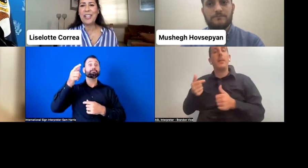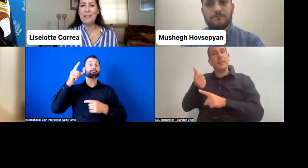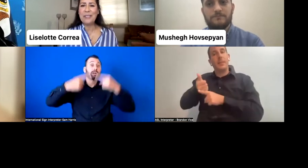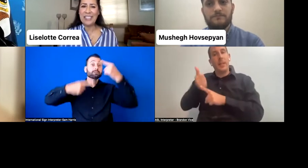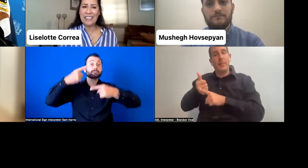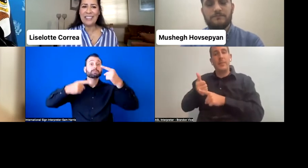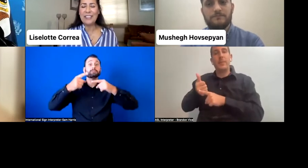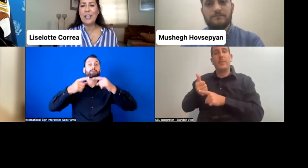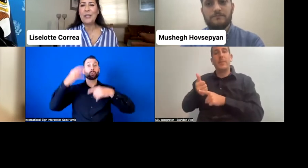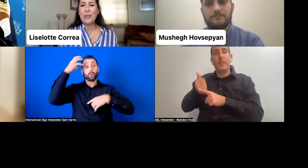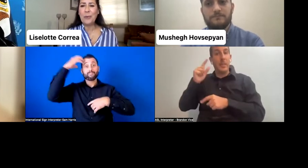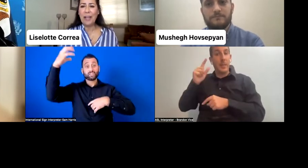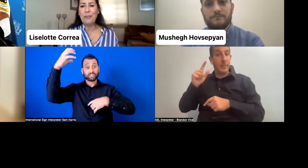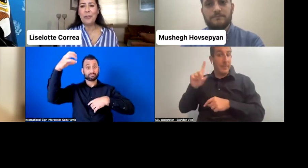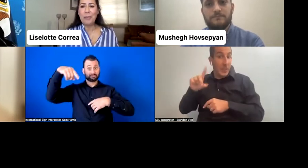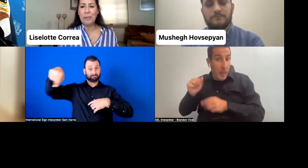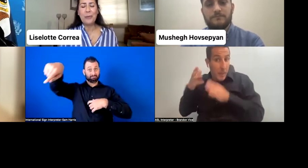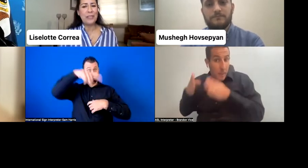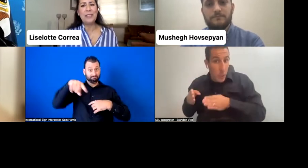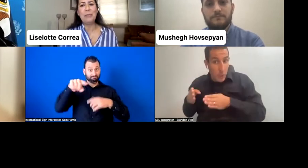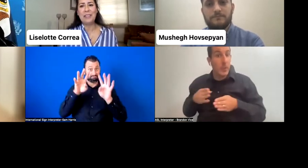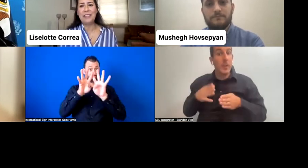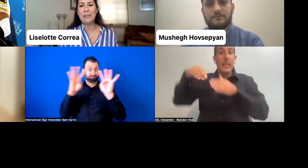and facilities required for the people with the disabilities.